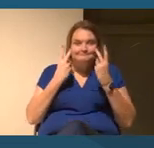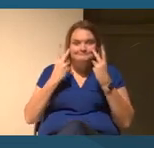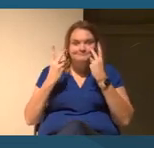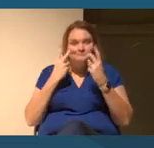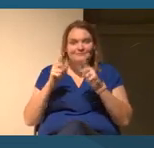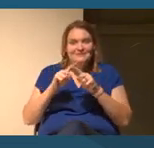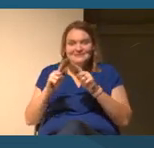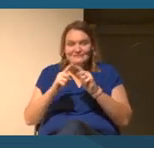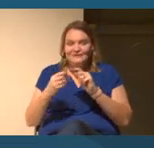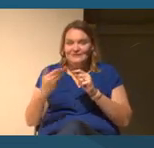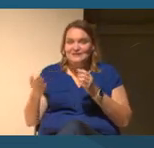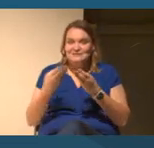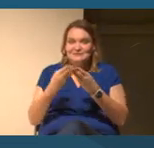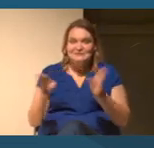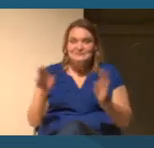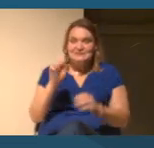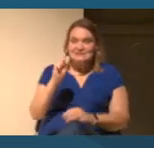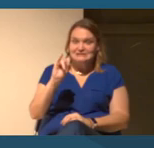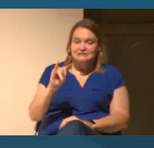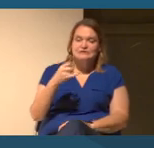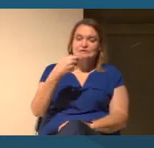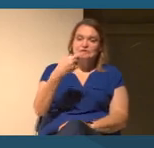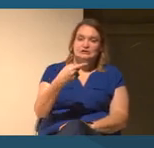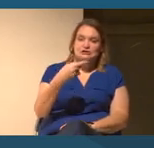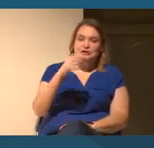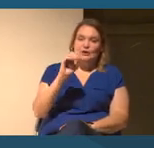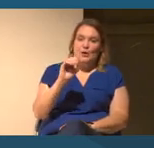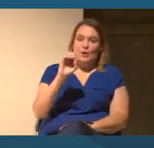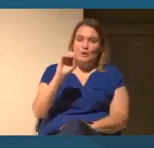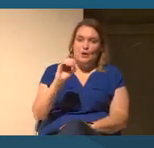that's available at goo.gle/oursharedfuture.